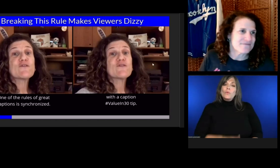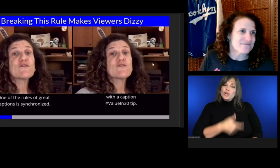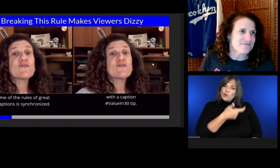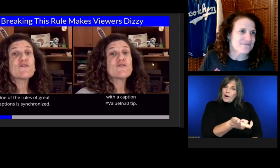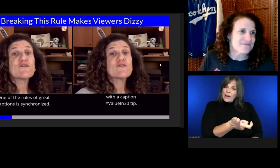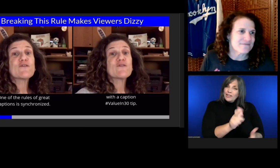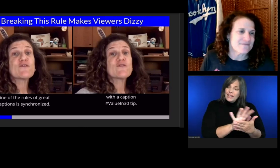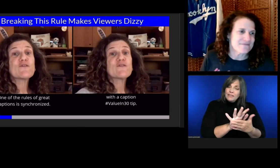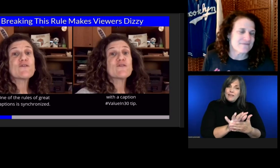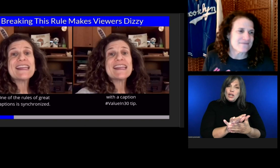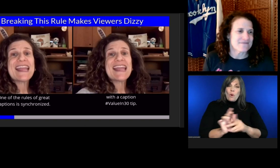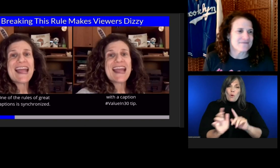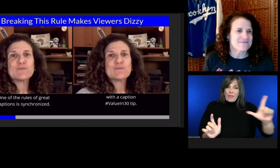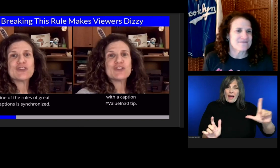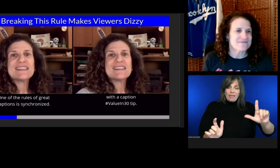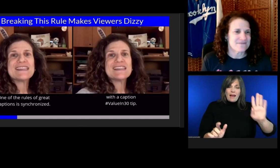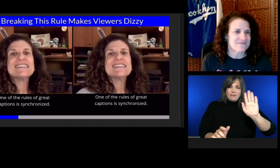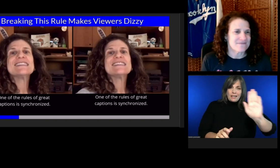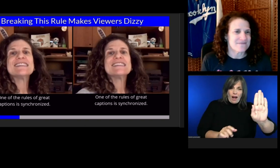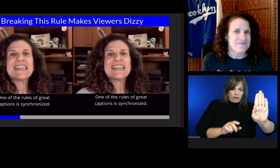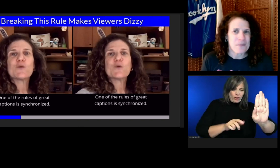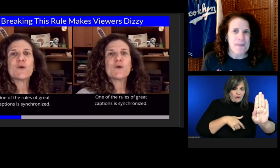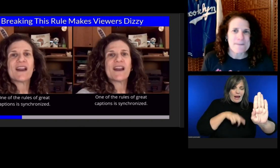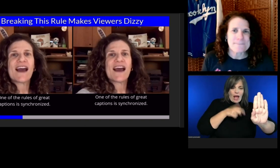Great captions is synchronized.